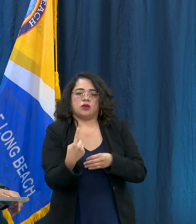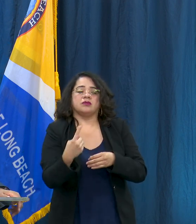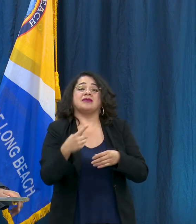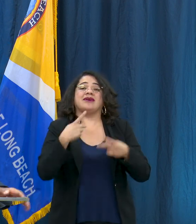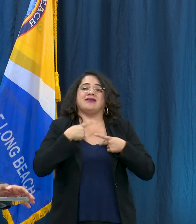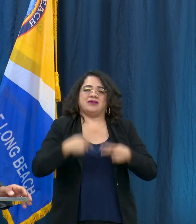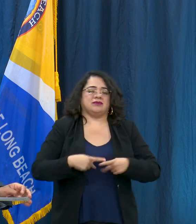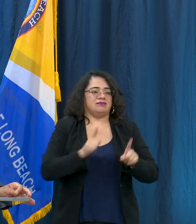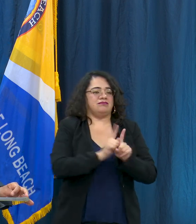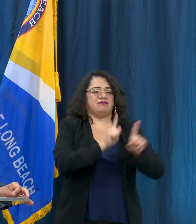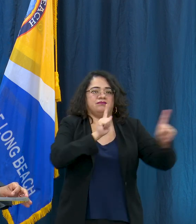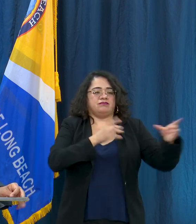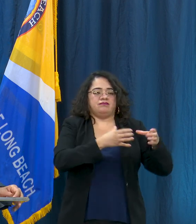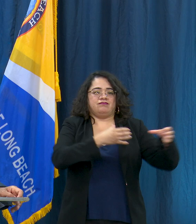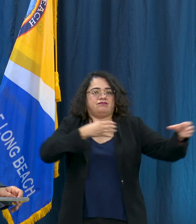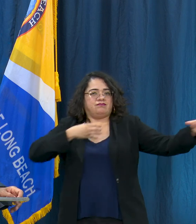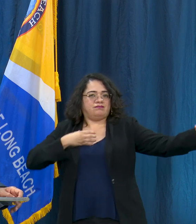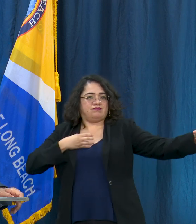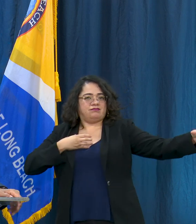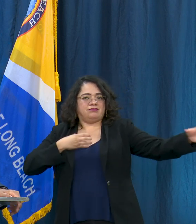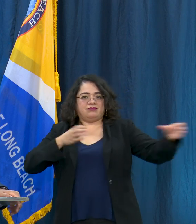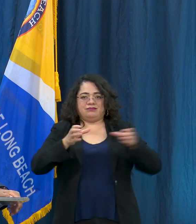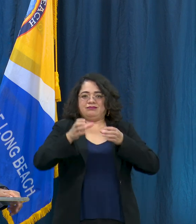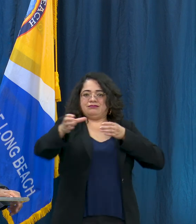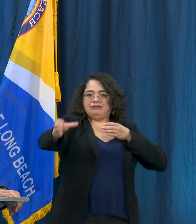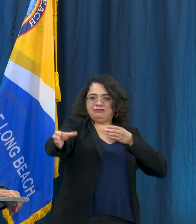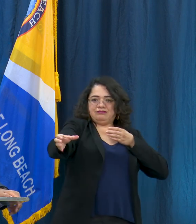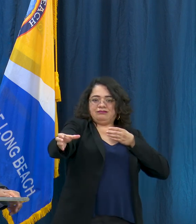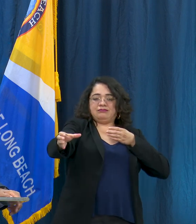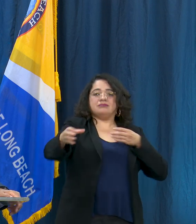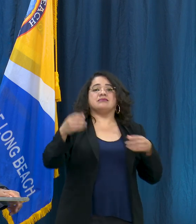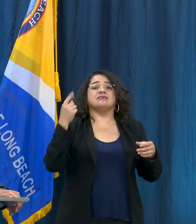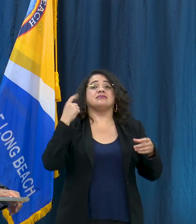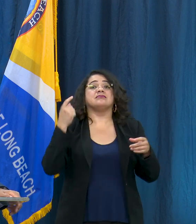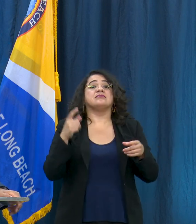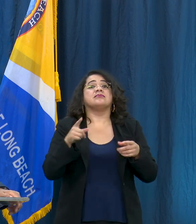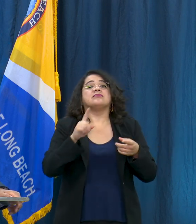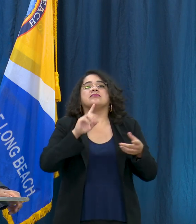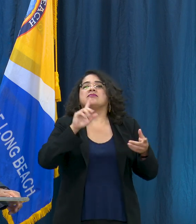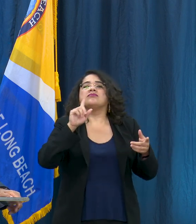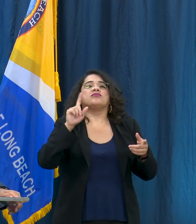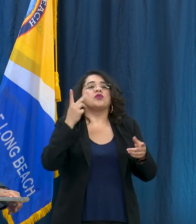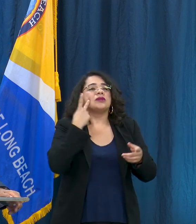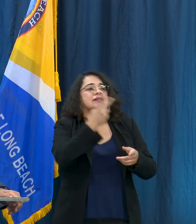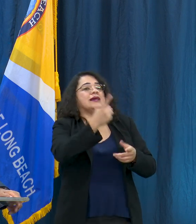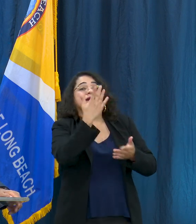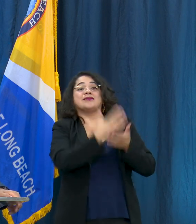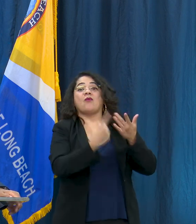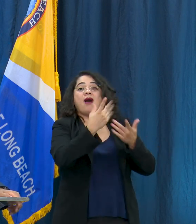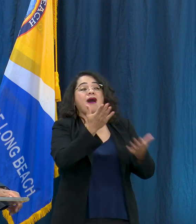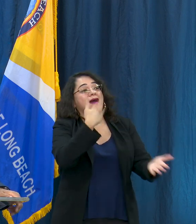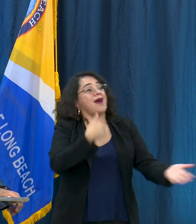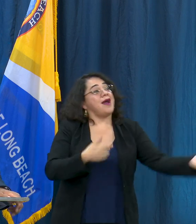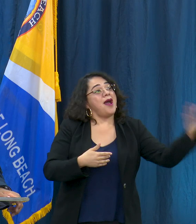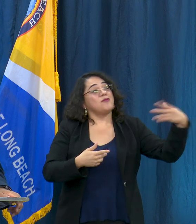non family unit folks gather whether it's on the beach or in parks but for